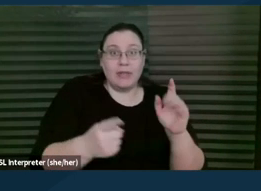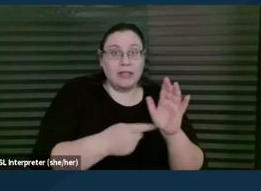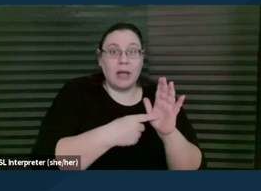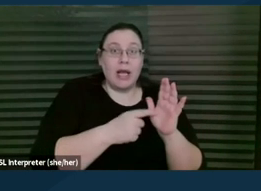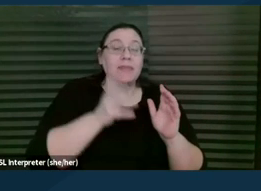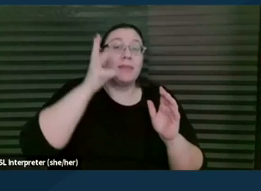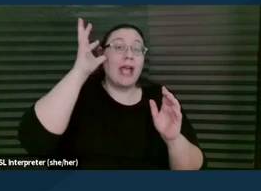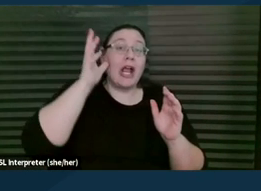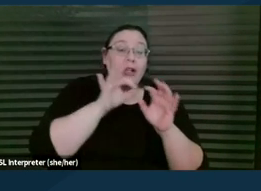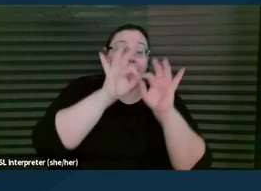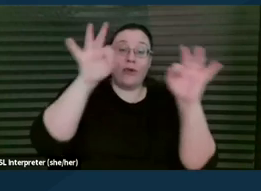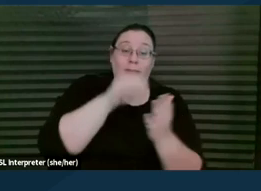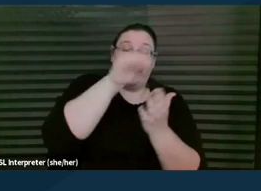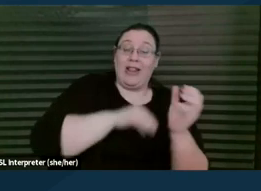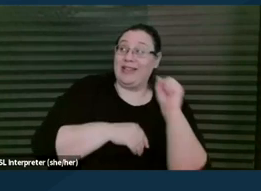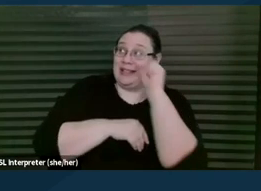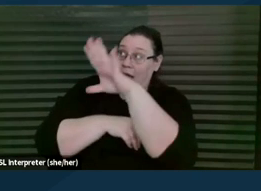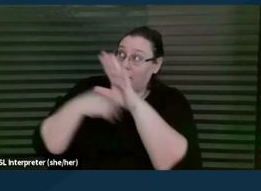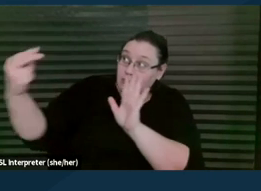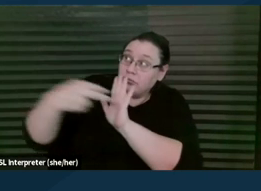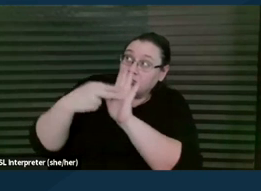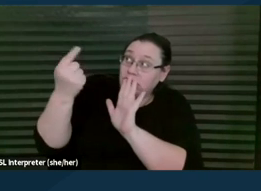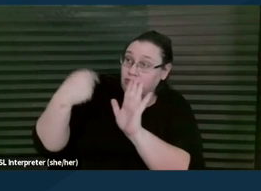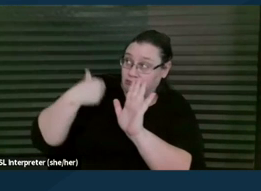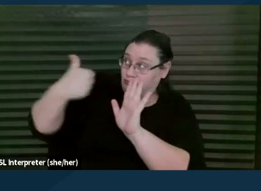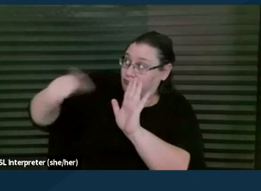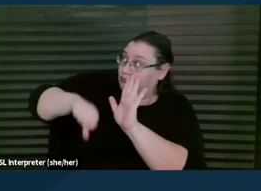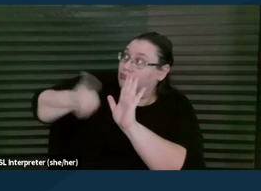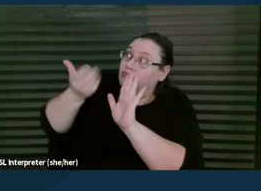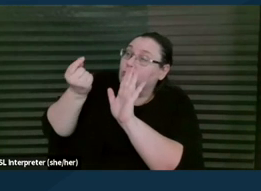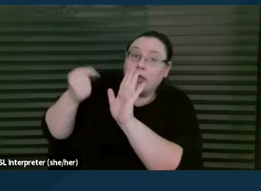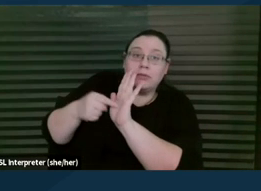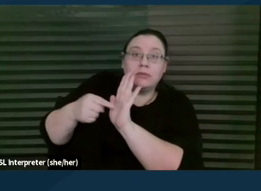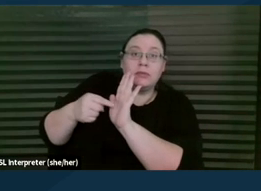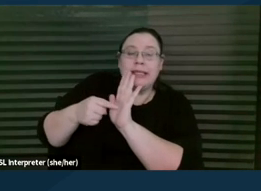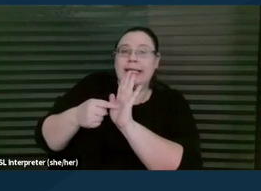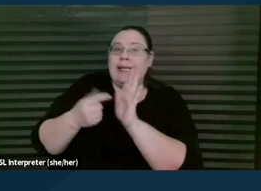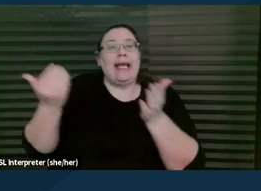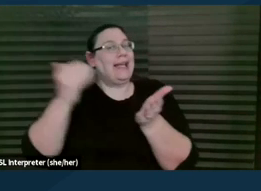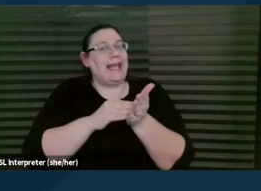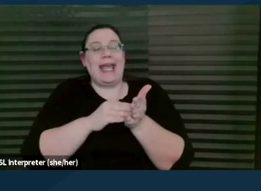the forms all filled out and say, "I'd like your opinion about, well, how I filled out these forms." And again, that's crossing the line.